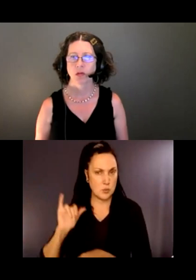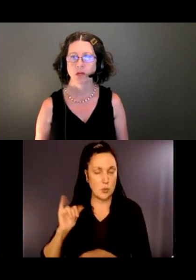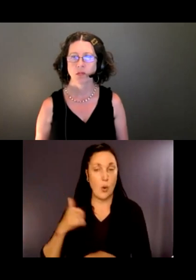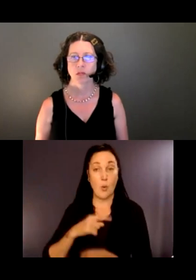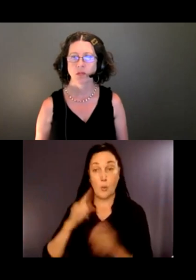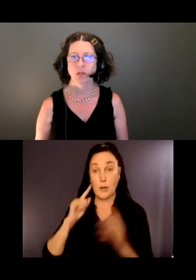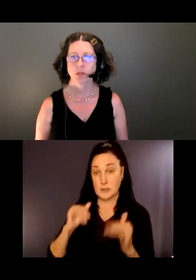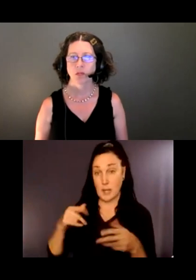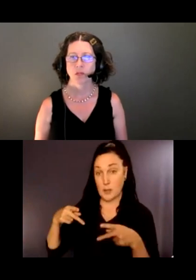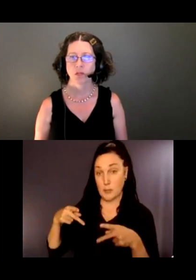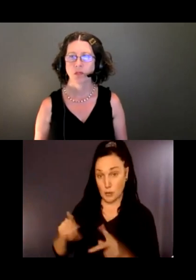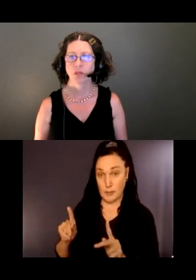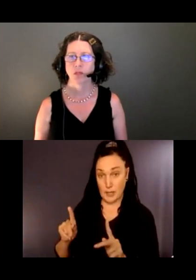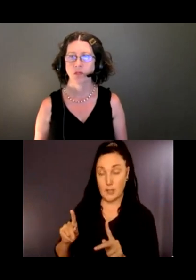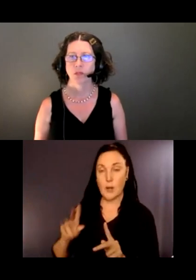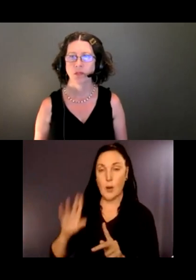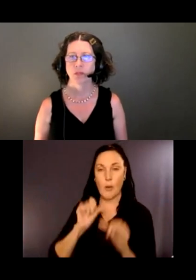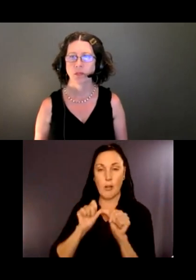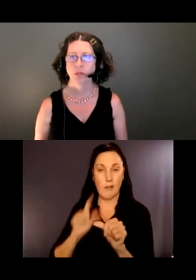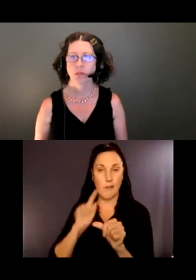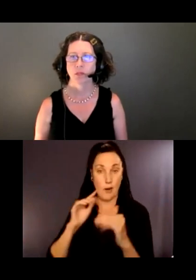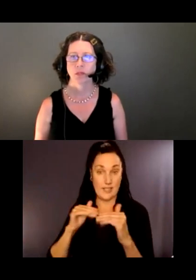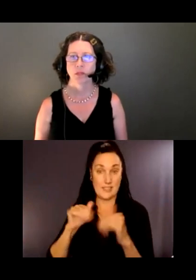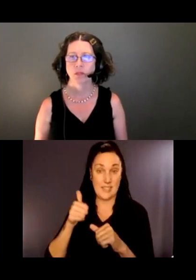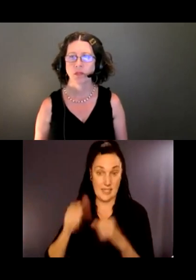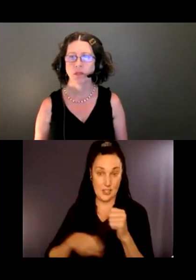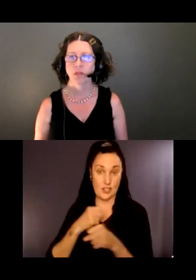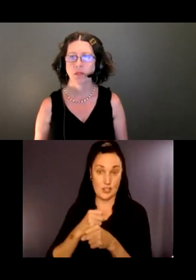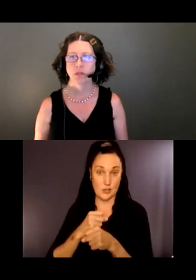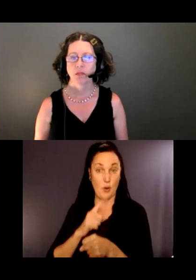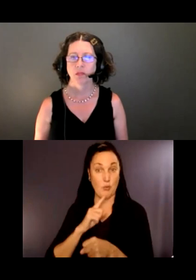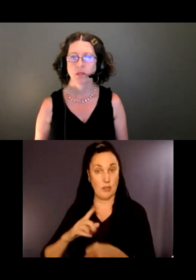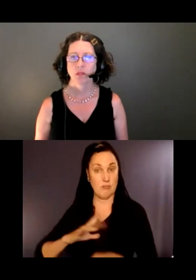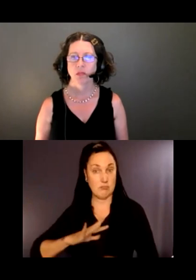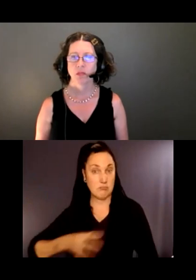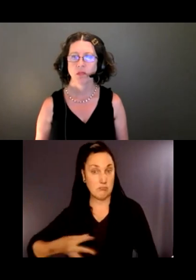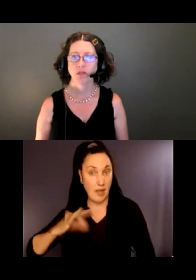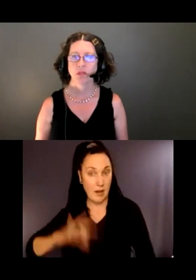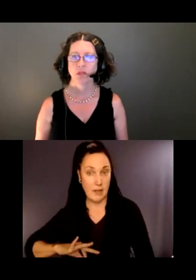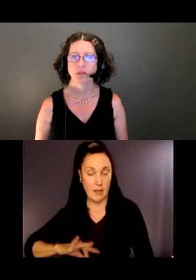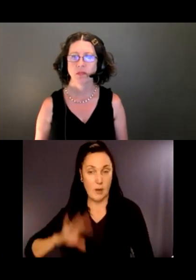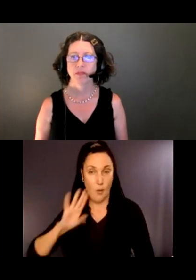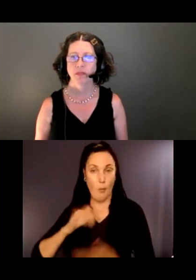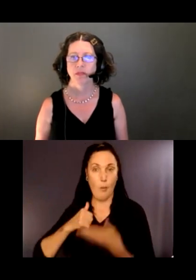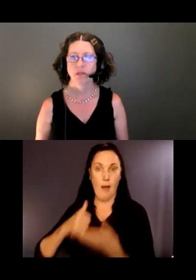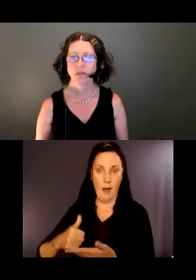We expect the permit conditions will be for at least ten years. This is a real advantage for helping kind of jump start